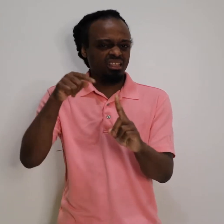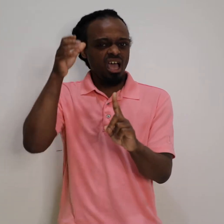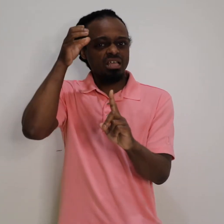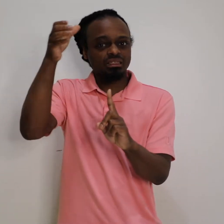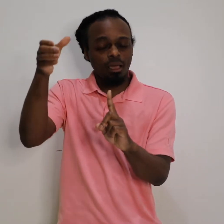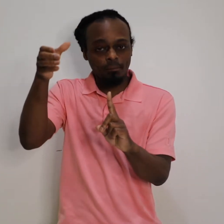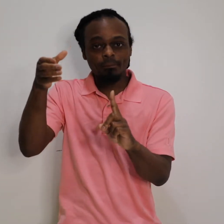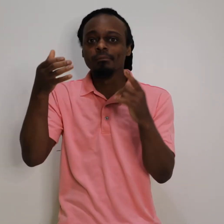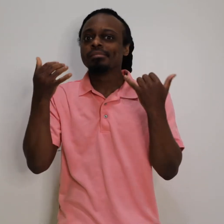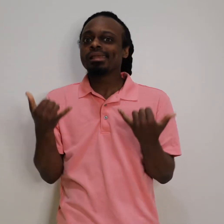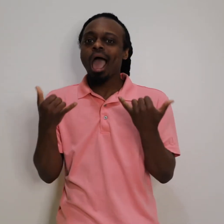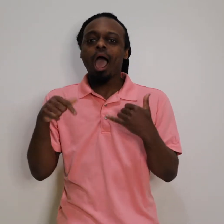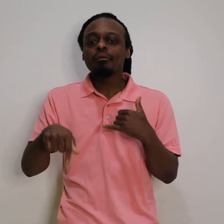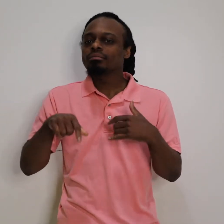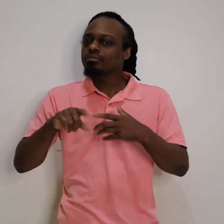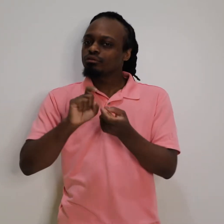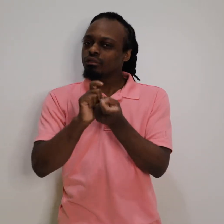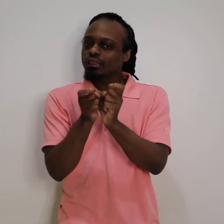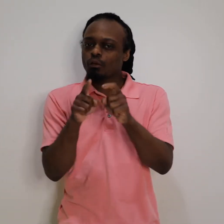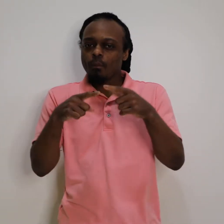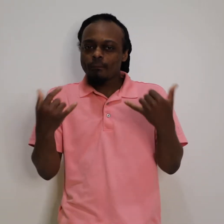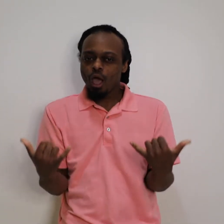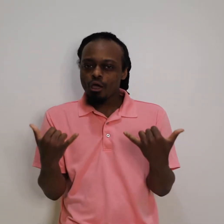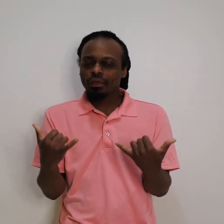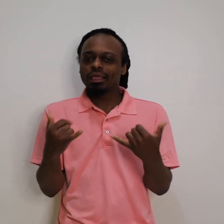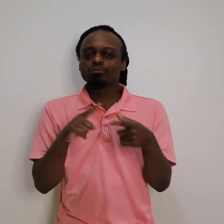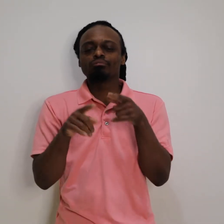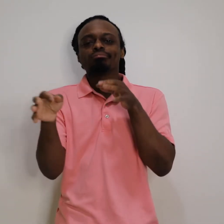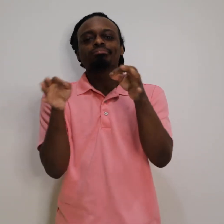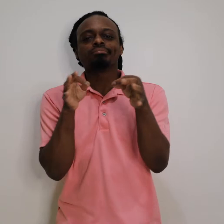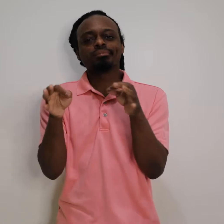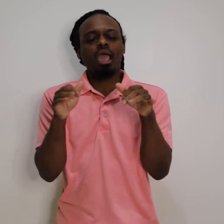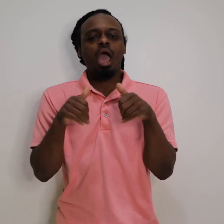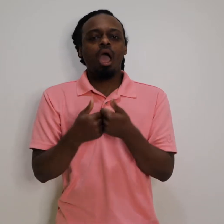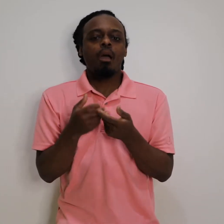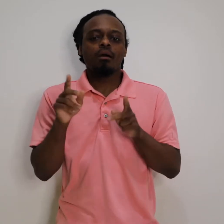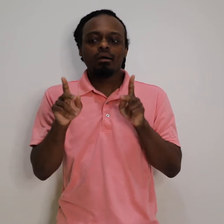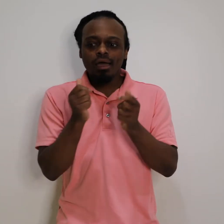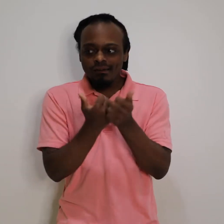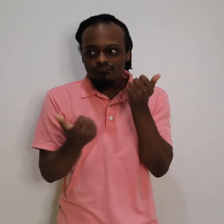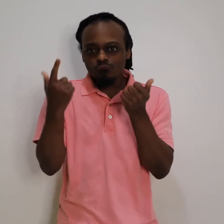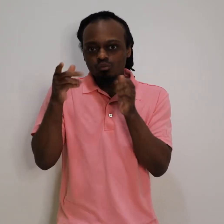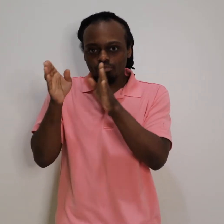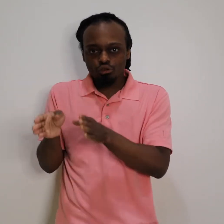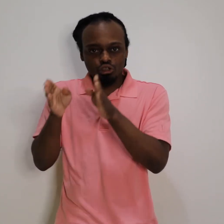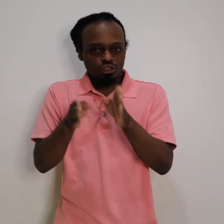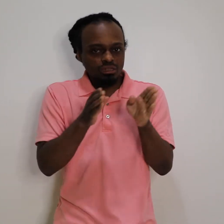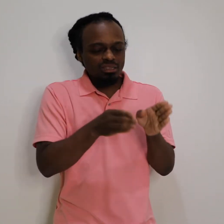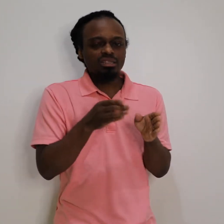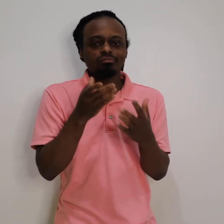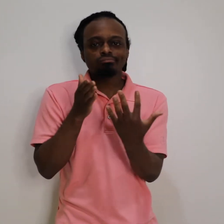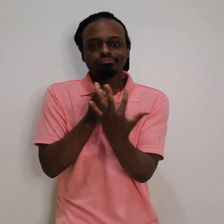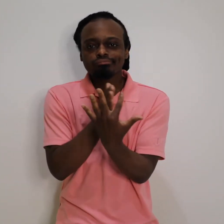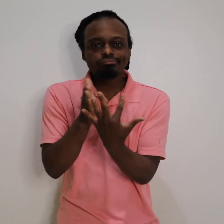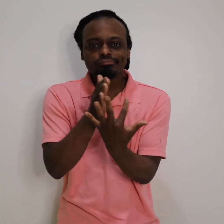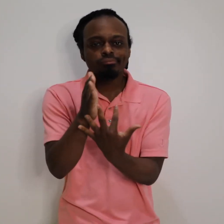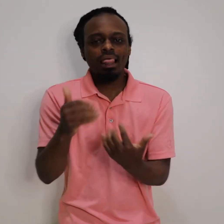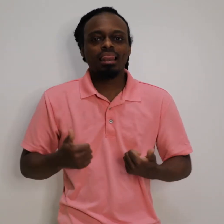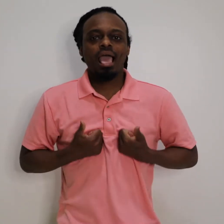ideas of life and death. This play is an modern adaptation of that story and looks it at how each person must